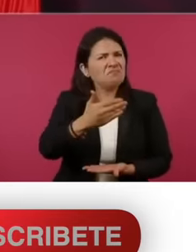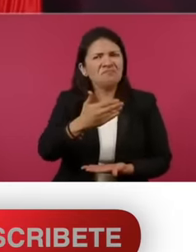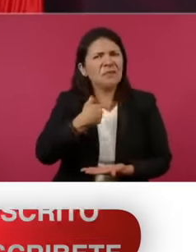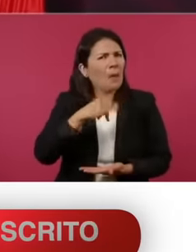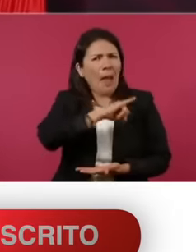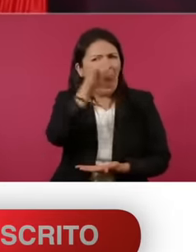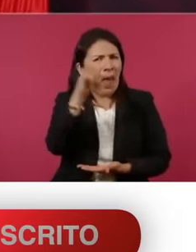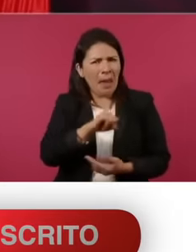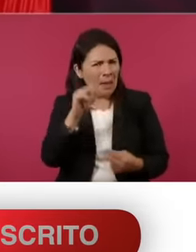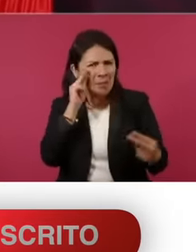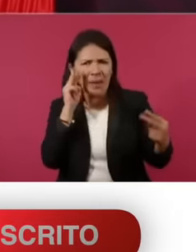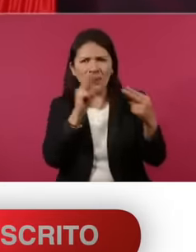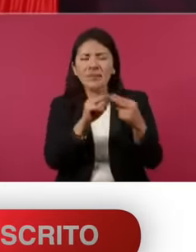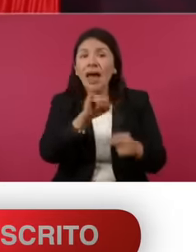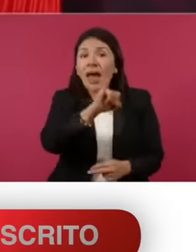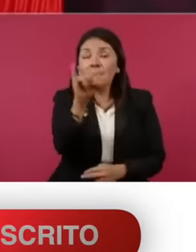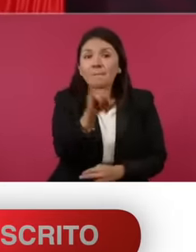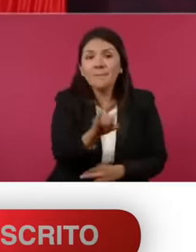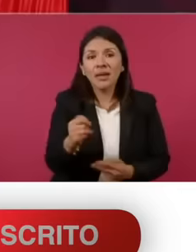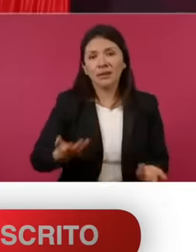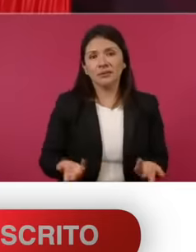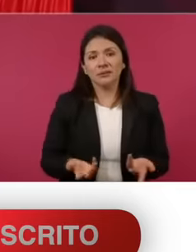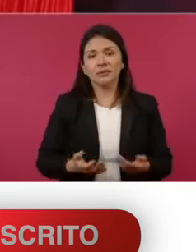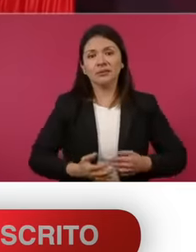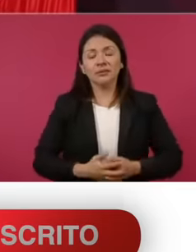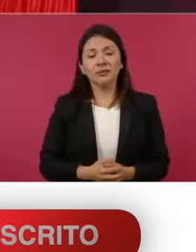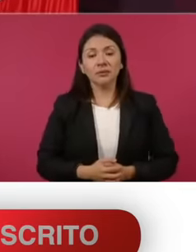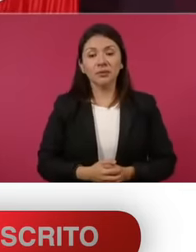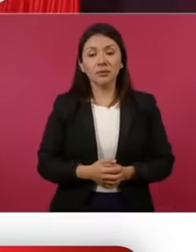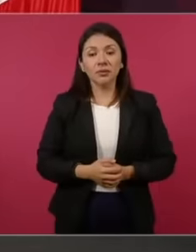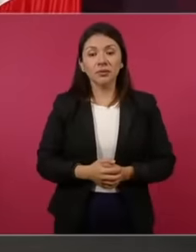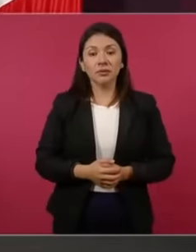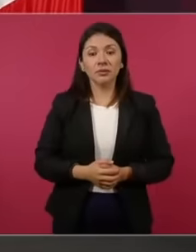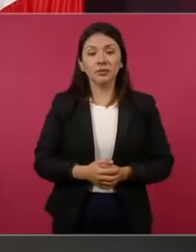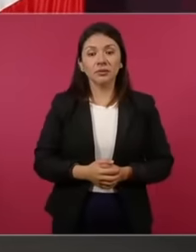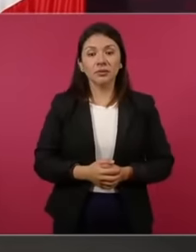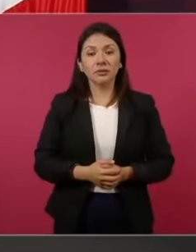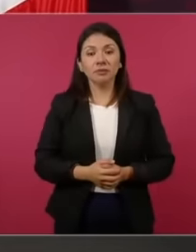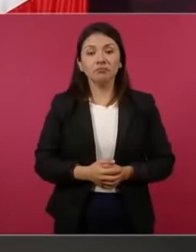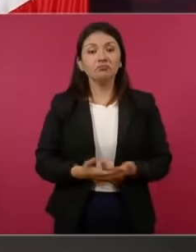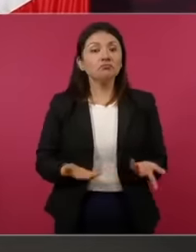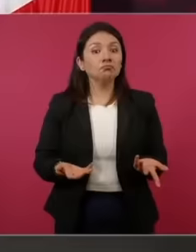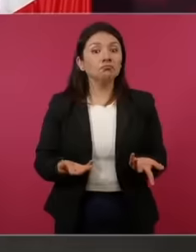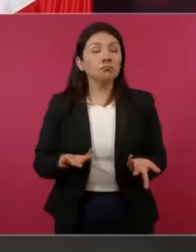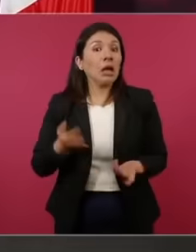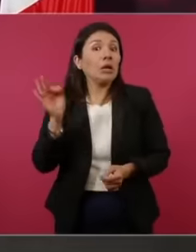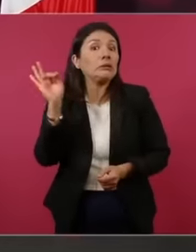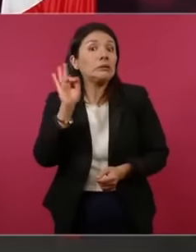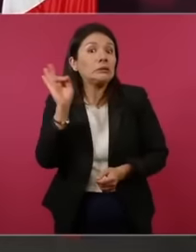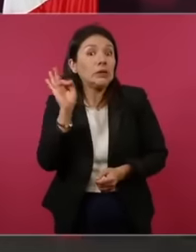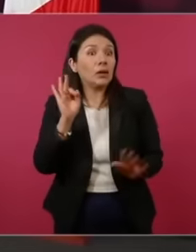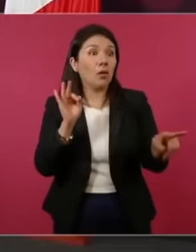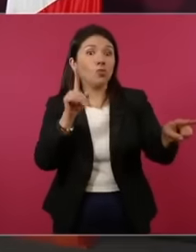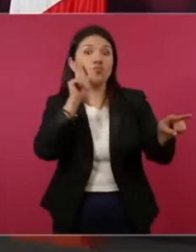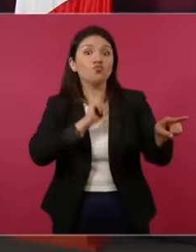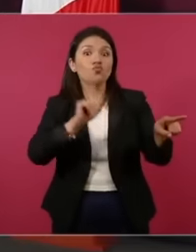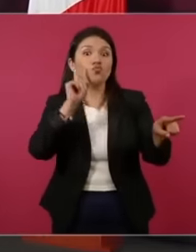seen him but maybe she takes a